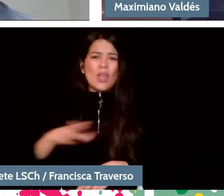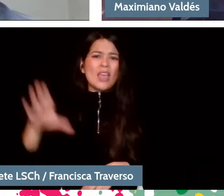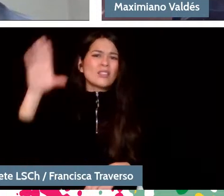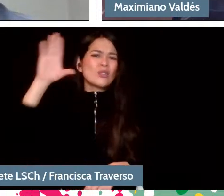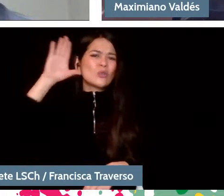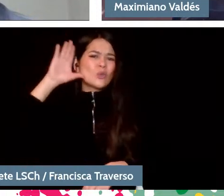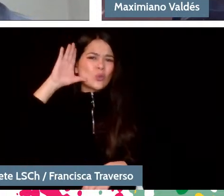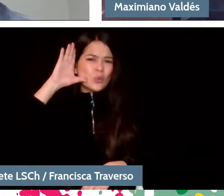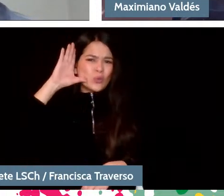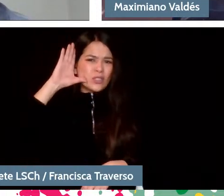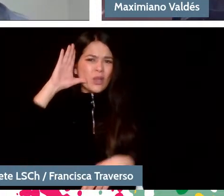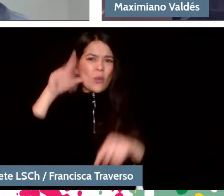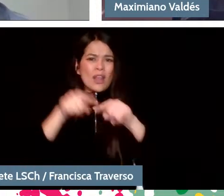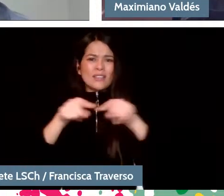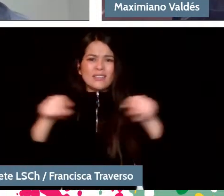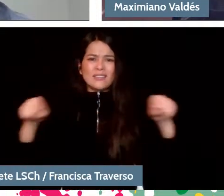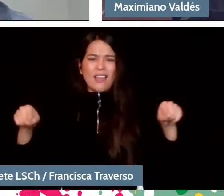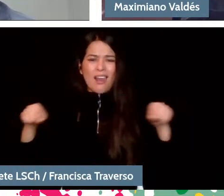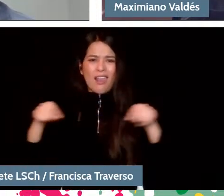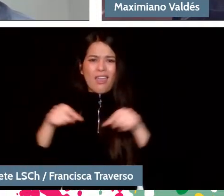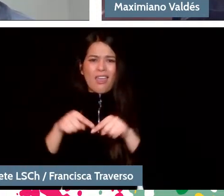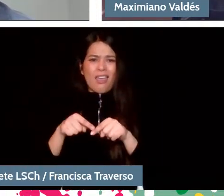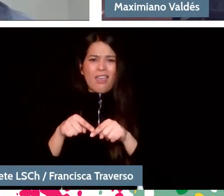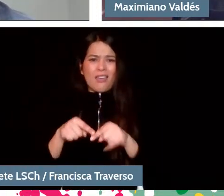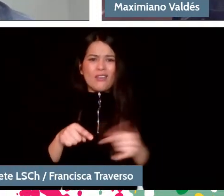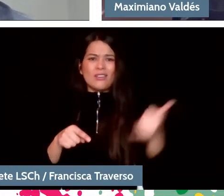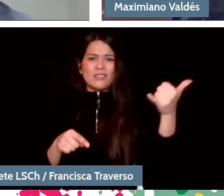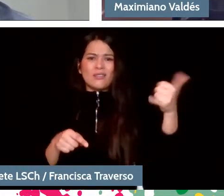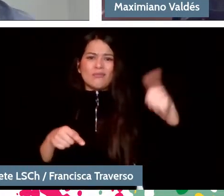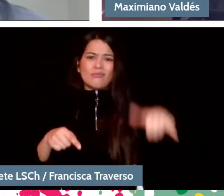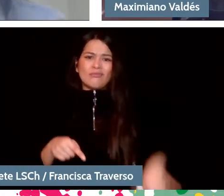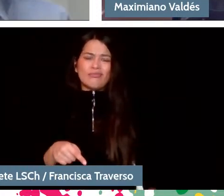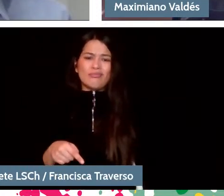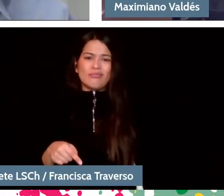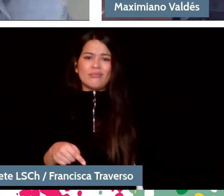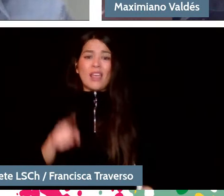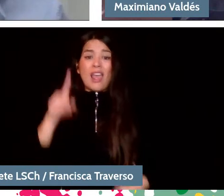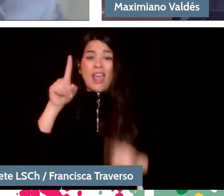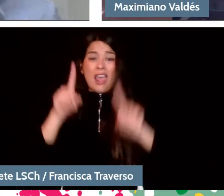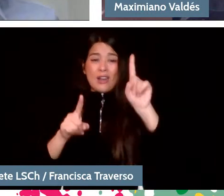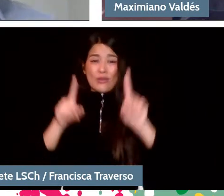in a concert hall with their cell phone turned off". There is something of that in the ceremony and an experience like...